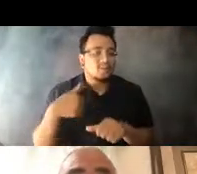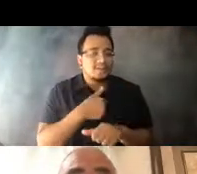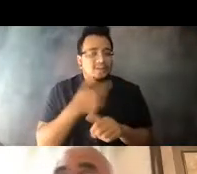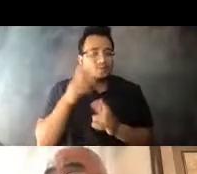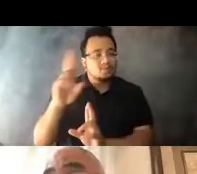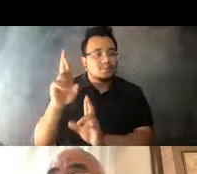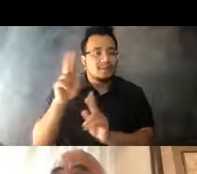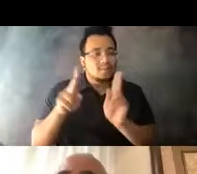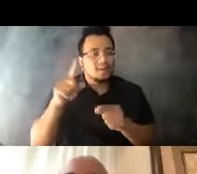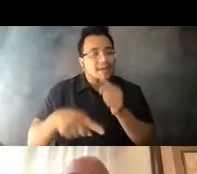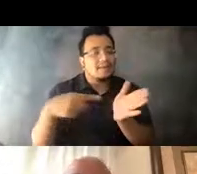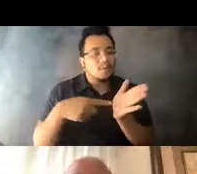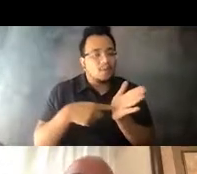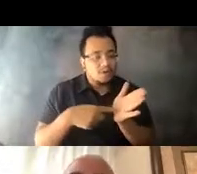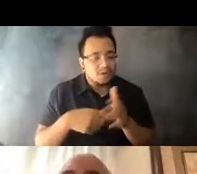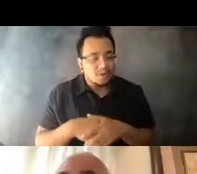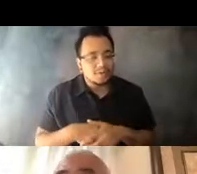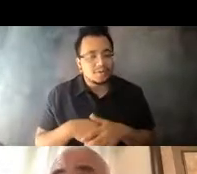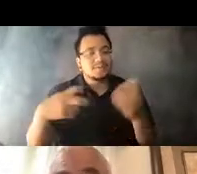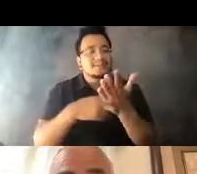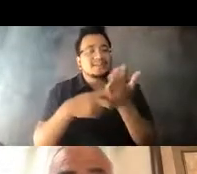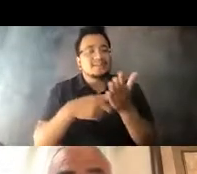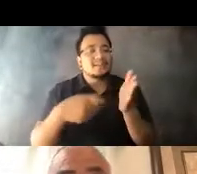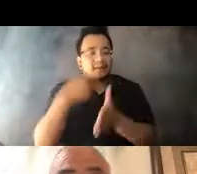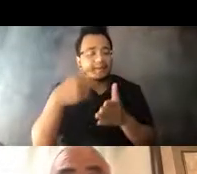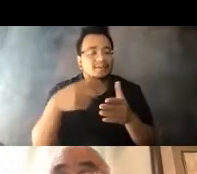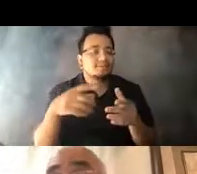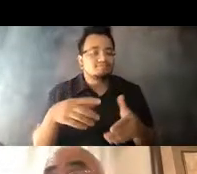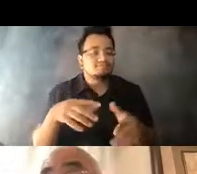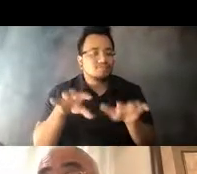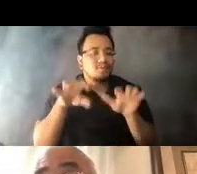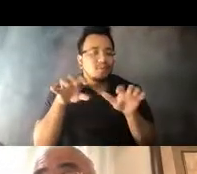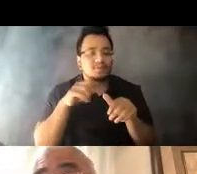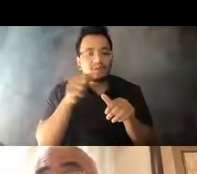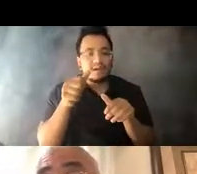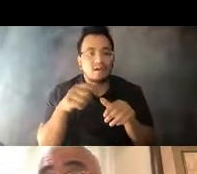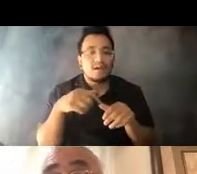14:38:38 Fees were suspended as of March of 2020 and were not restored until June, 2021.